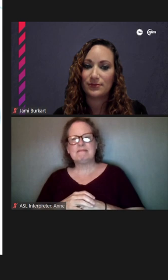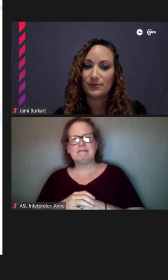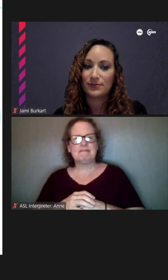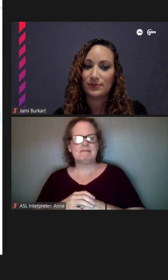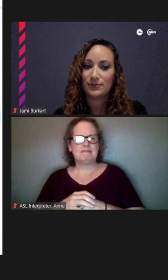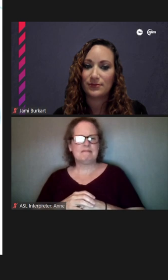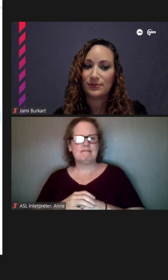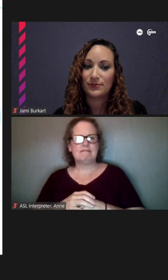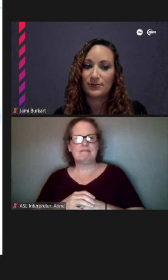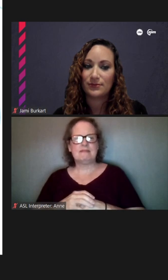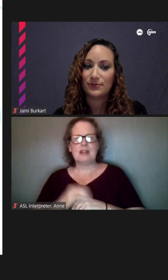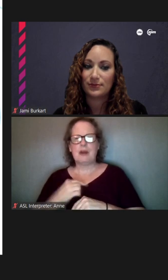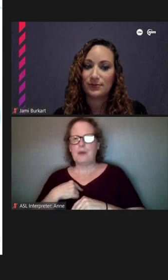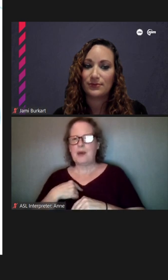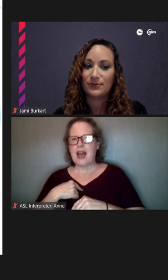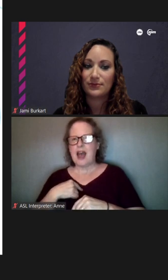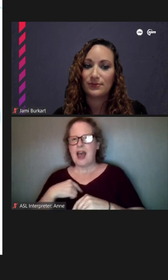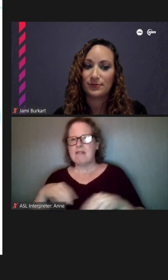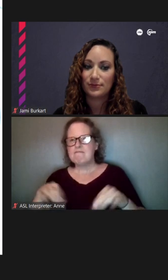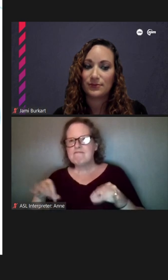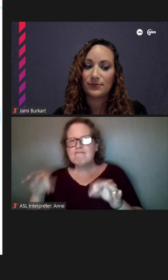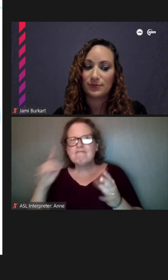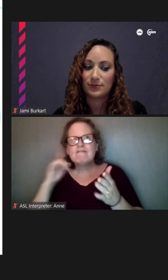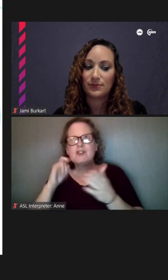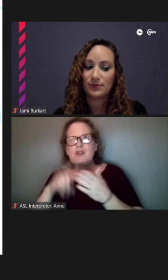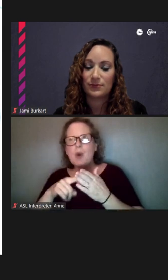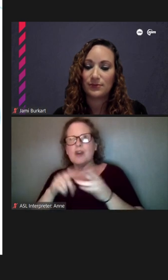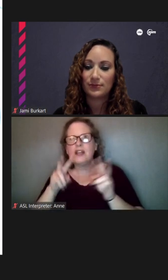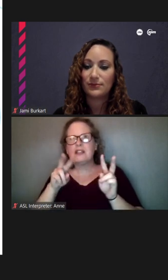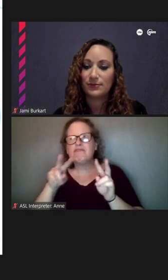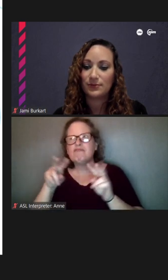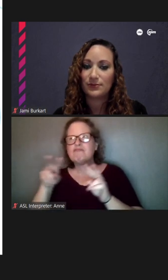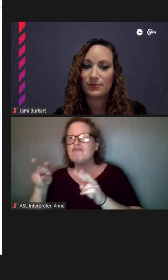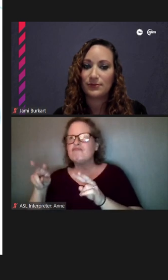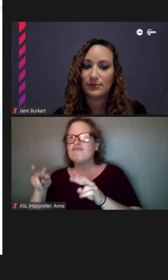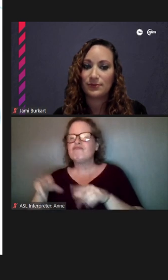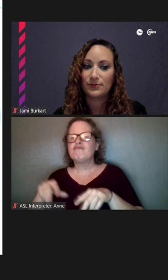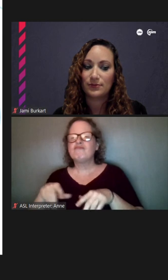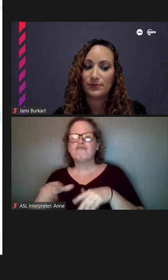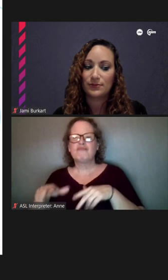what I'm kind of picking up on and absorbing as I walk up and down Argyle, so it's just